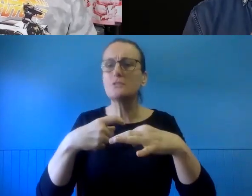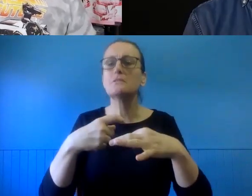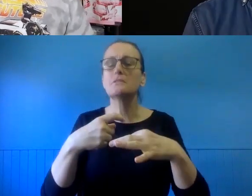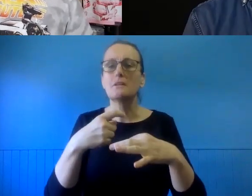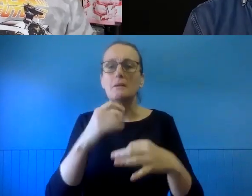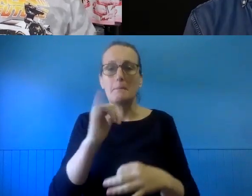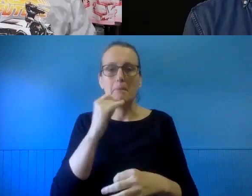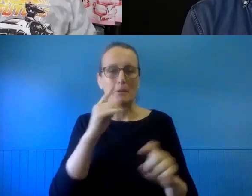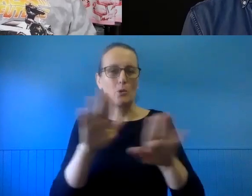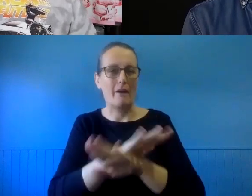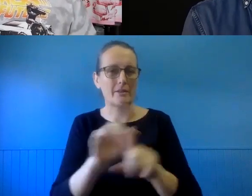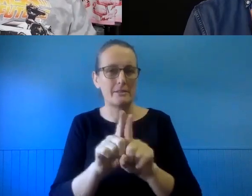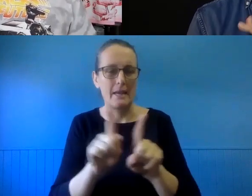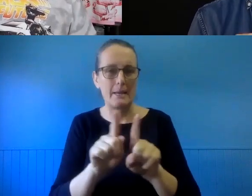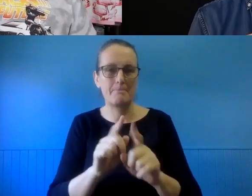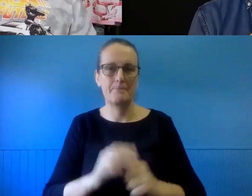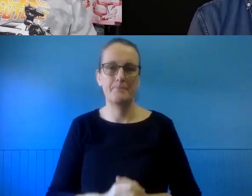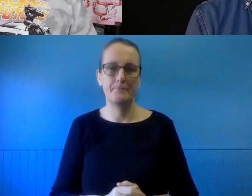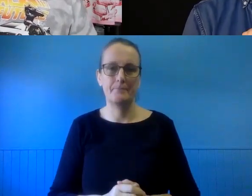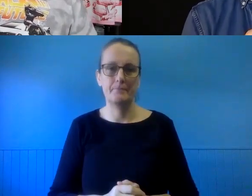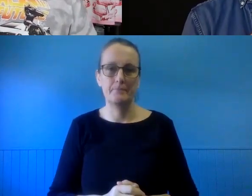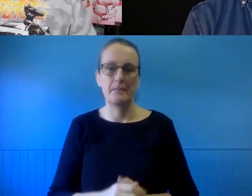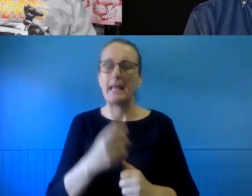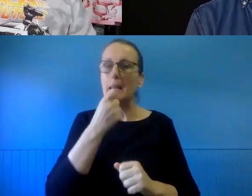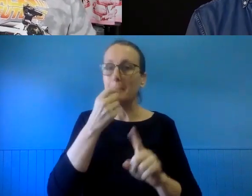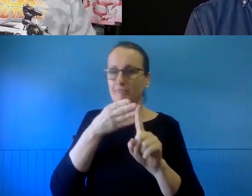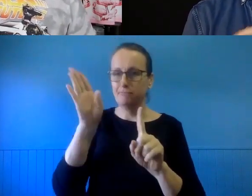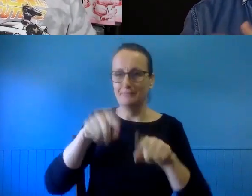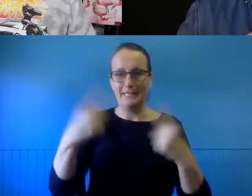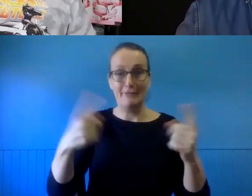cover that.